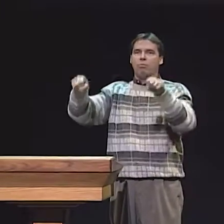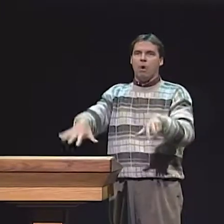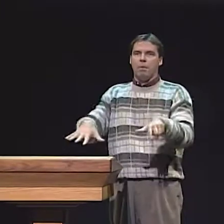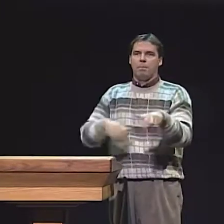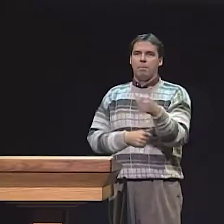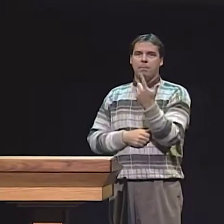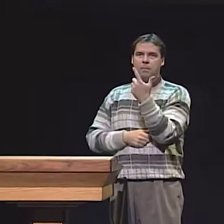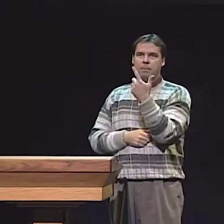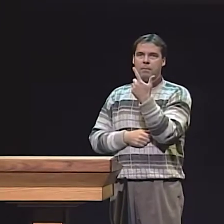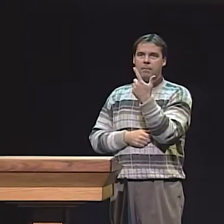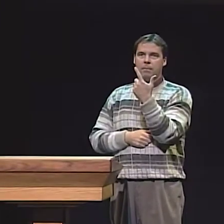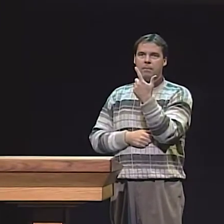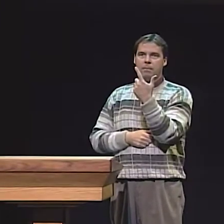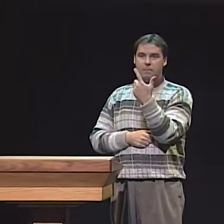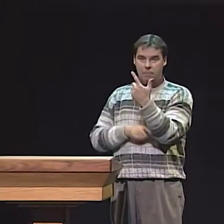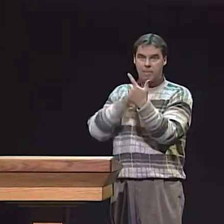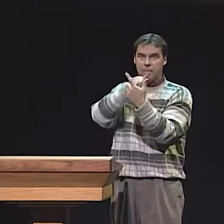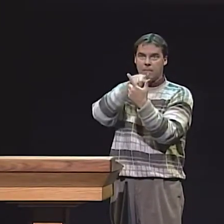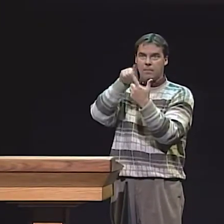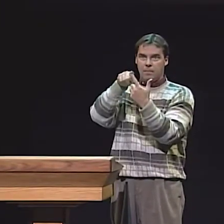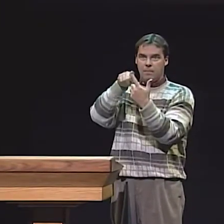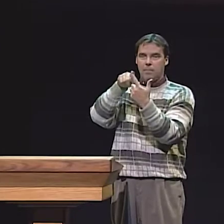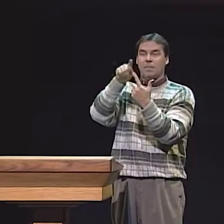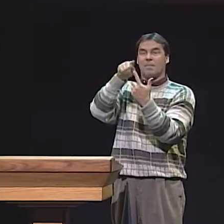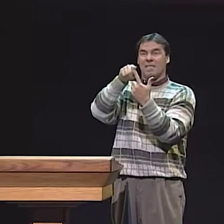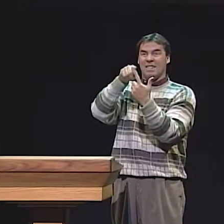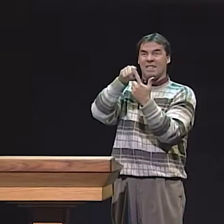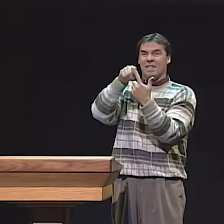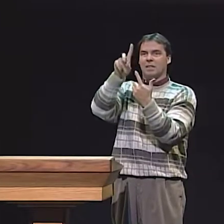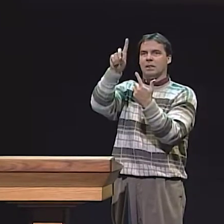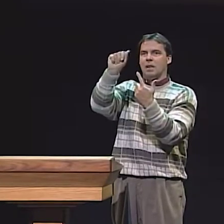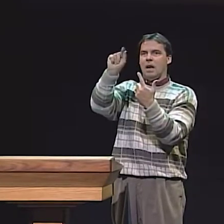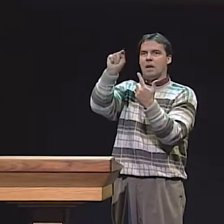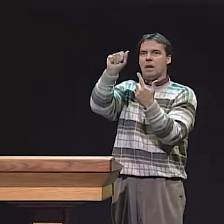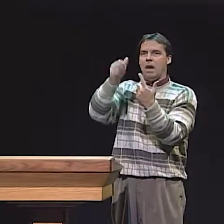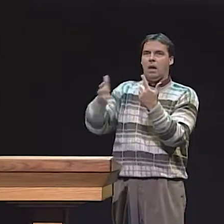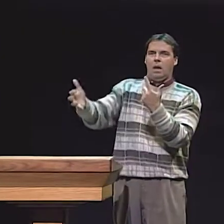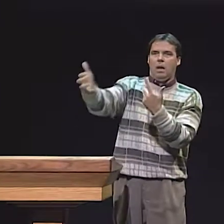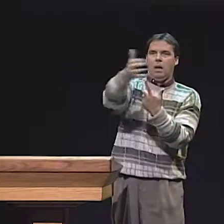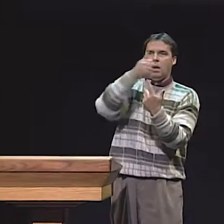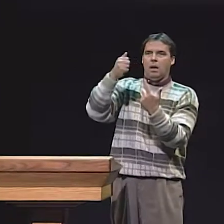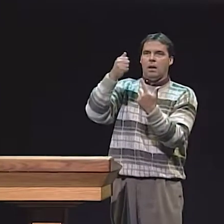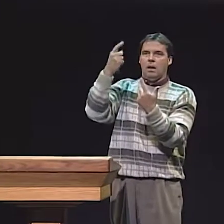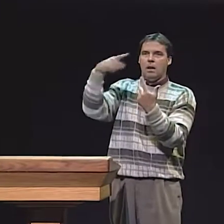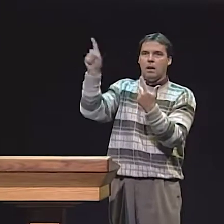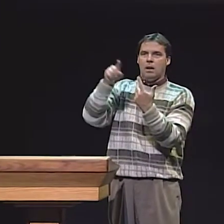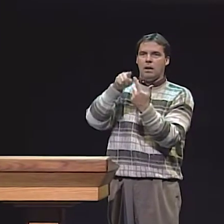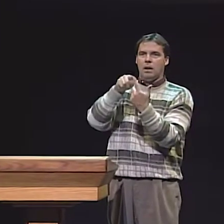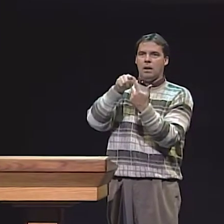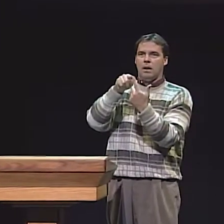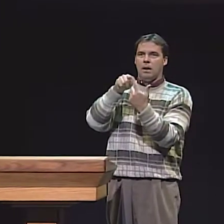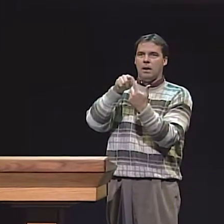SO, WE PLANNED ON A 3-YEAR PROJECT. UNFORTUNATELY, AFTER THE SECOND YEAR, THE PROJECT WAS DROPPED, SO, WE HAVEN'T GOTTEN,